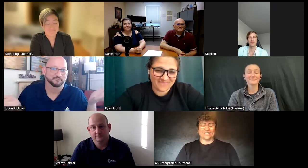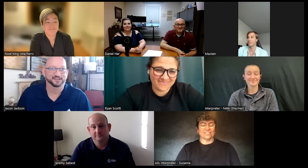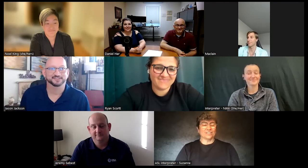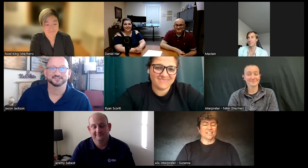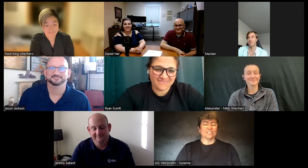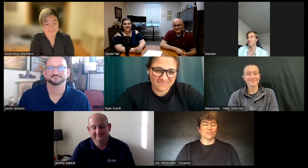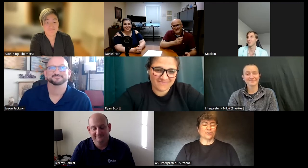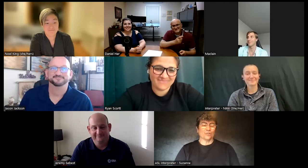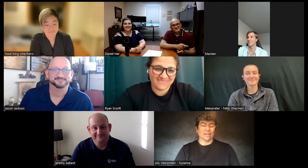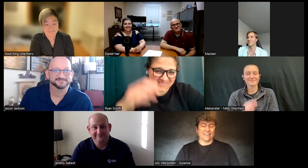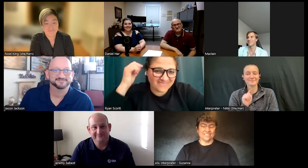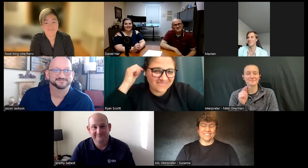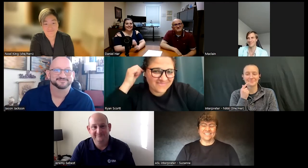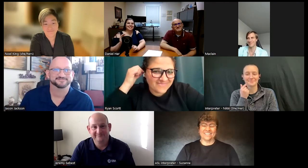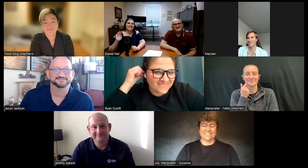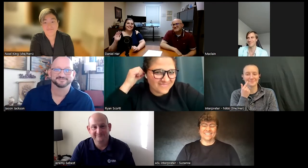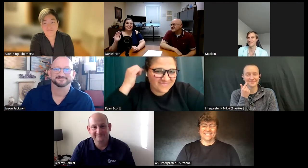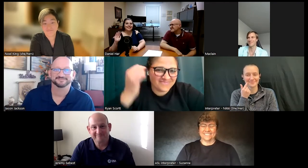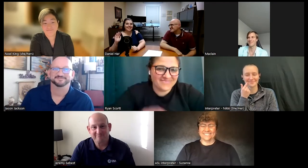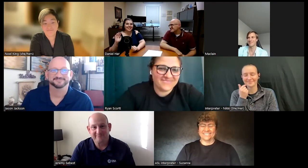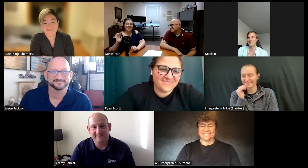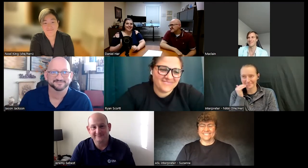still control your own life